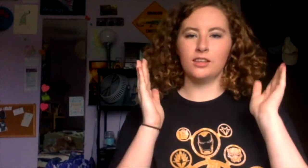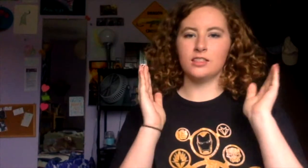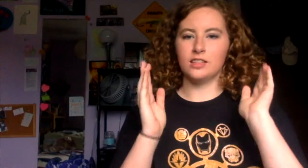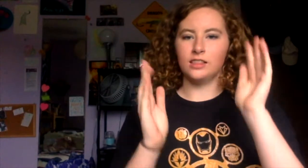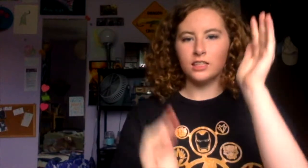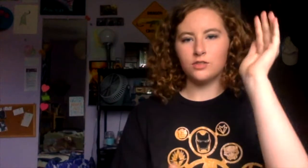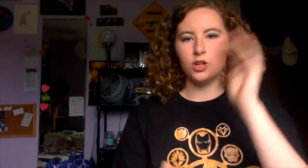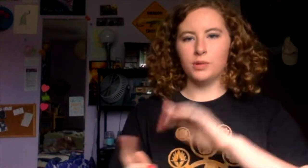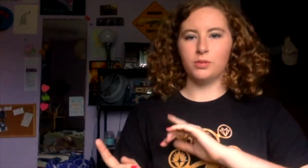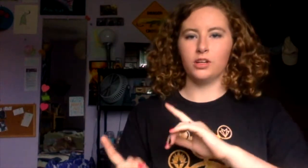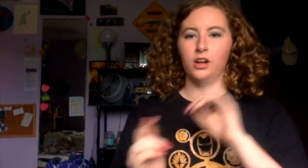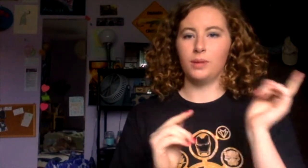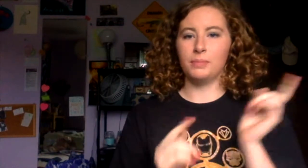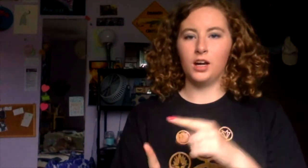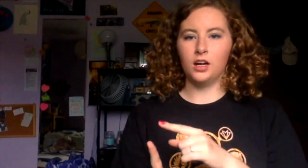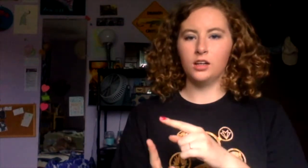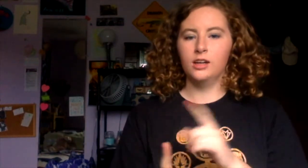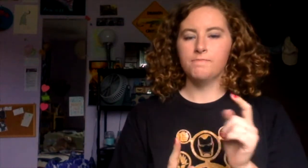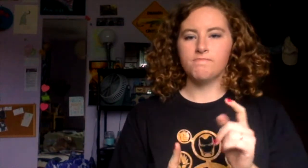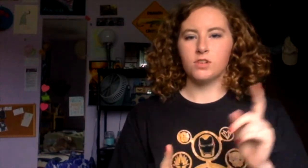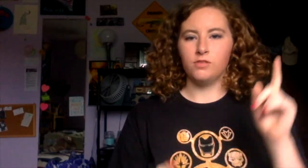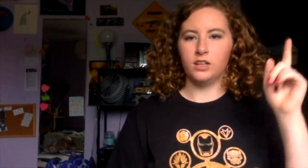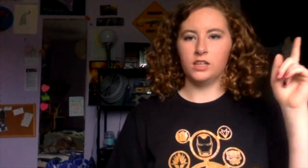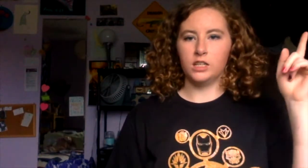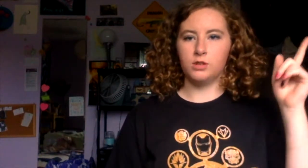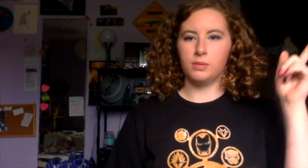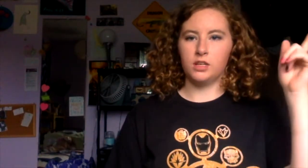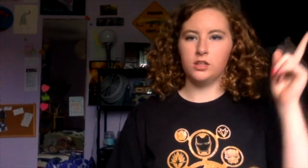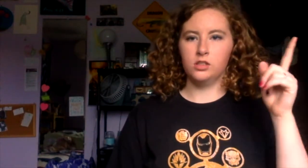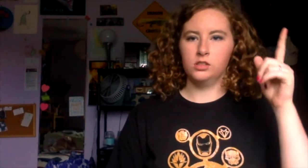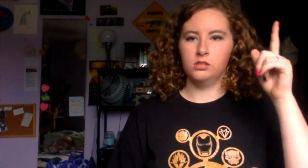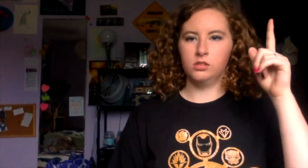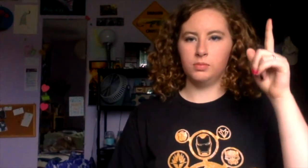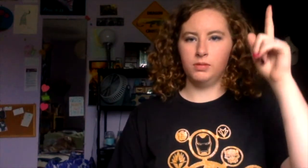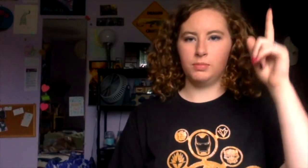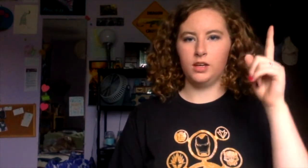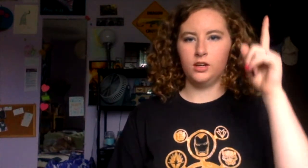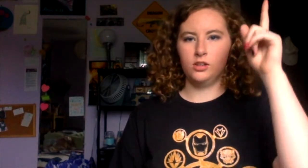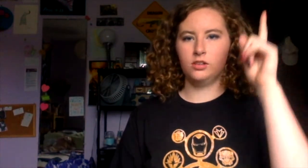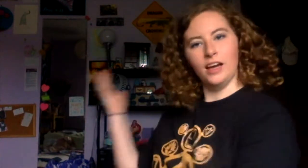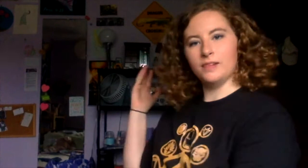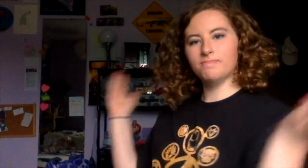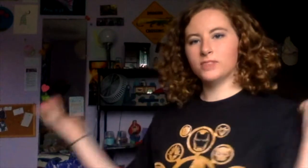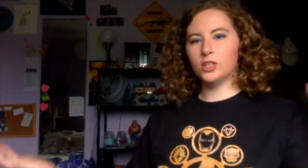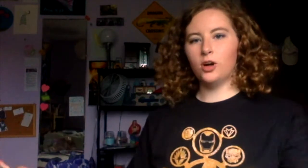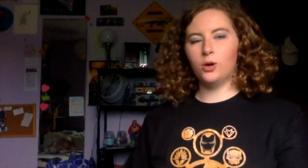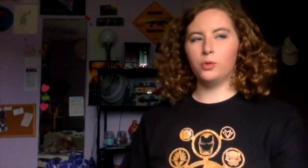this in list form and putting it on my blog find the links in the description.